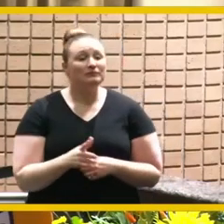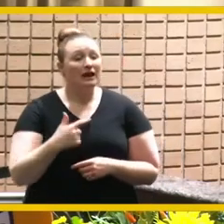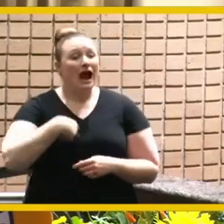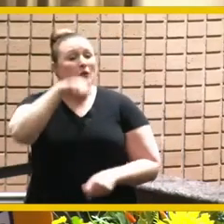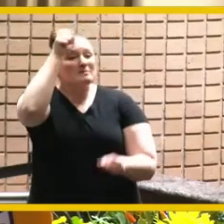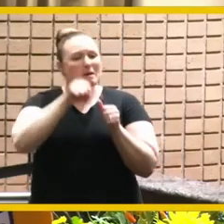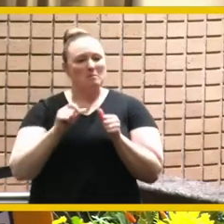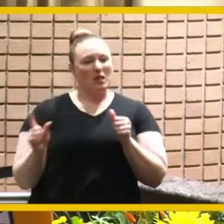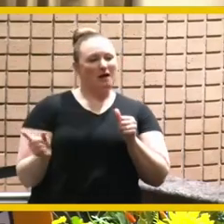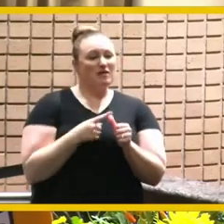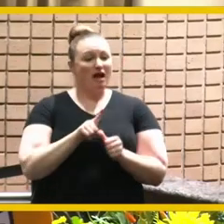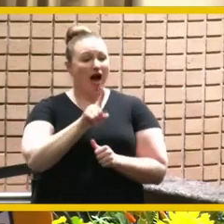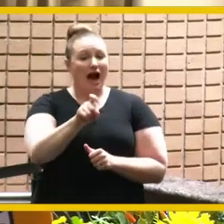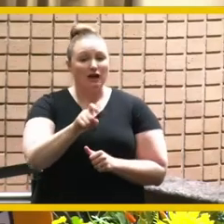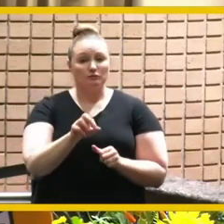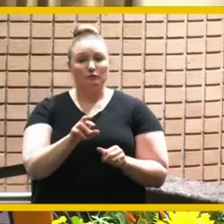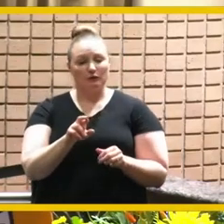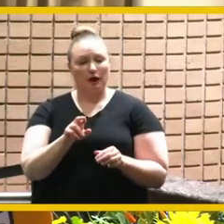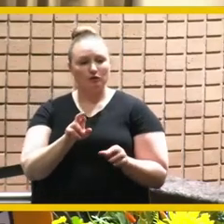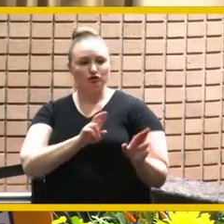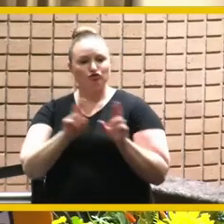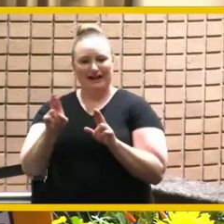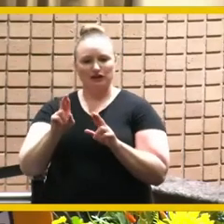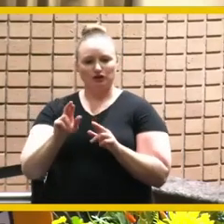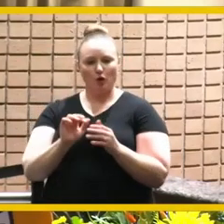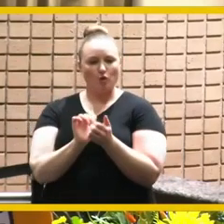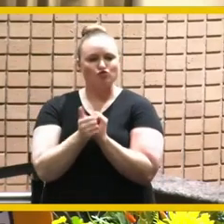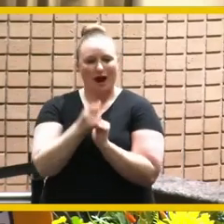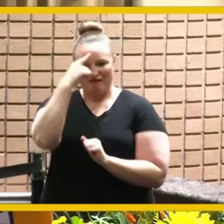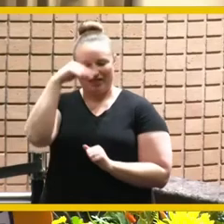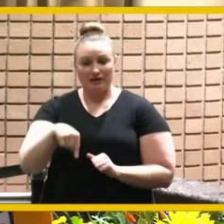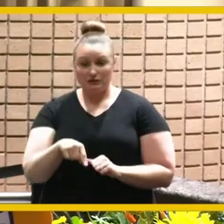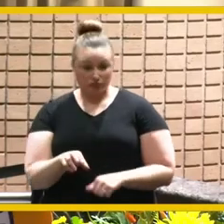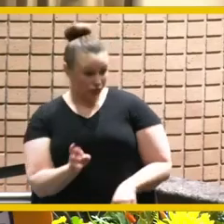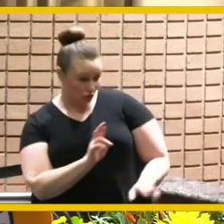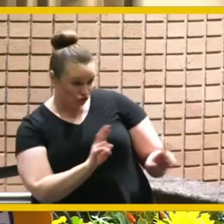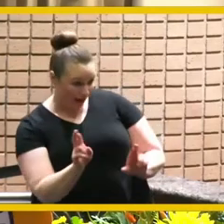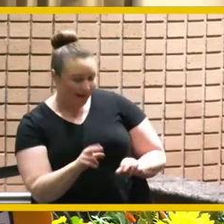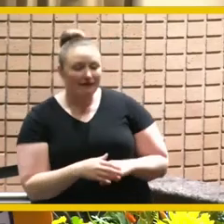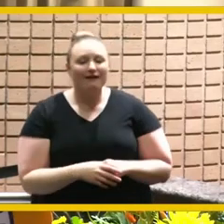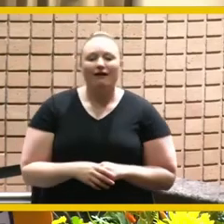um should i do this and you remember what you said right you said i can talk you into this or i can